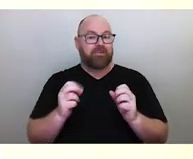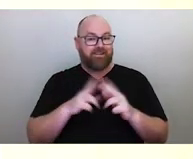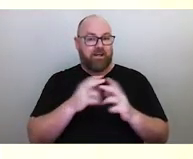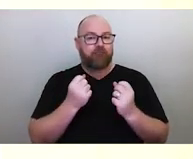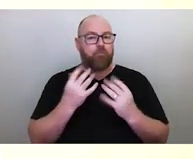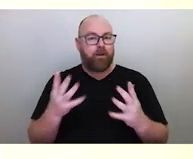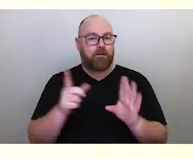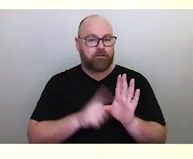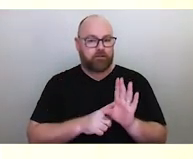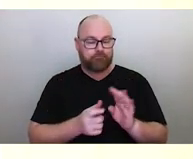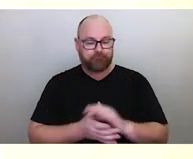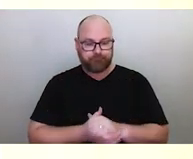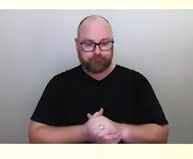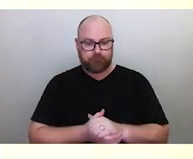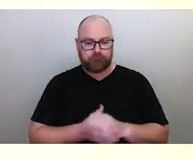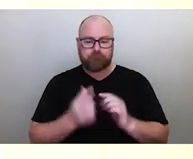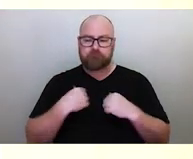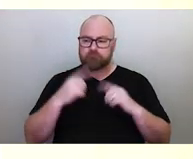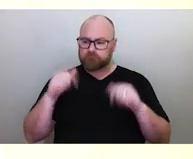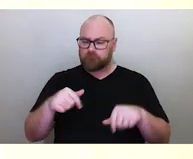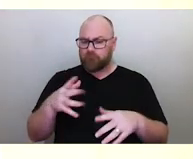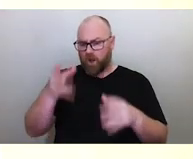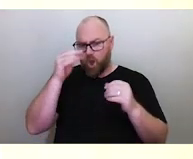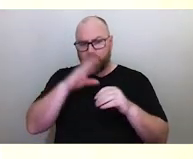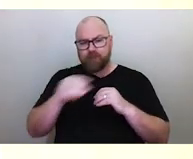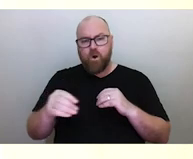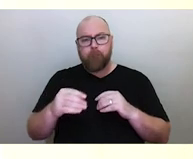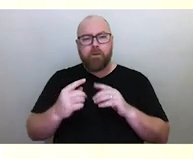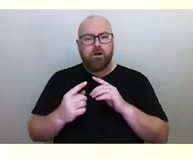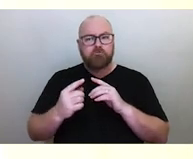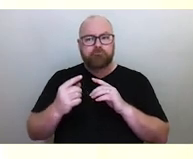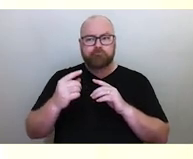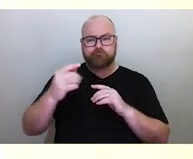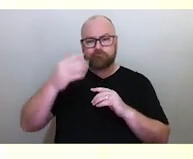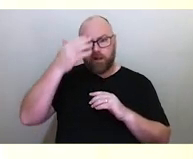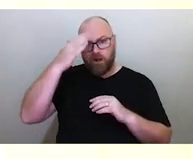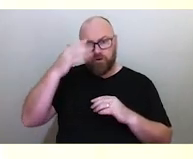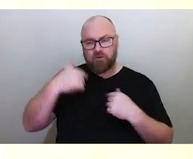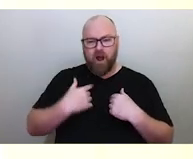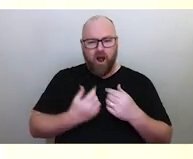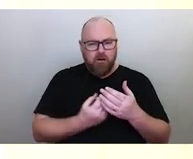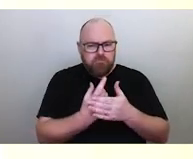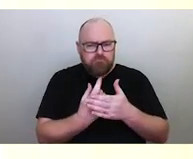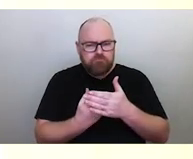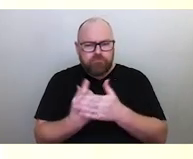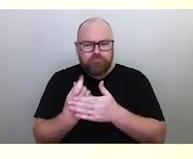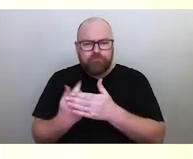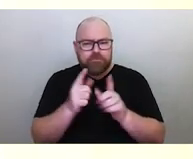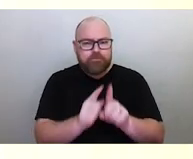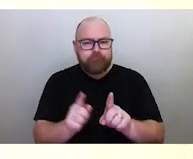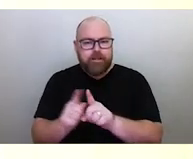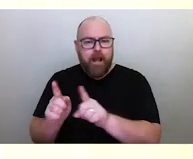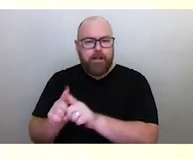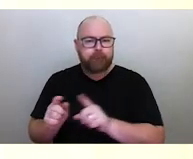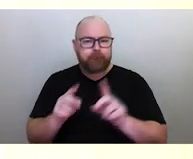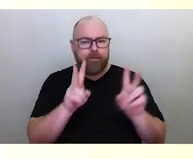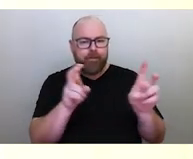Now, when I began learning from the Elders, I noticed a few major themes coming out in all of this work that helps us to understand the context of it.